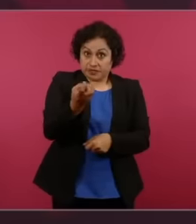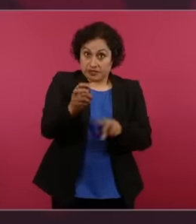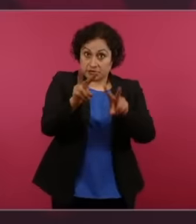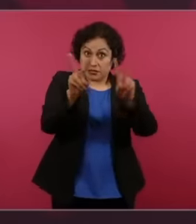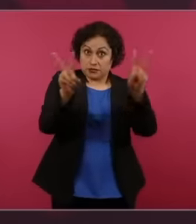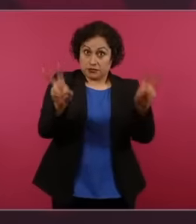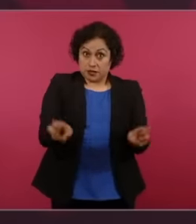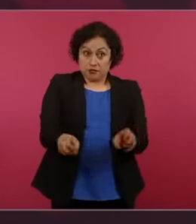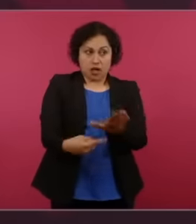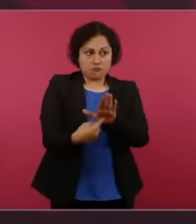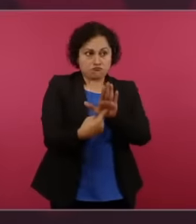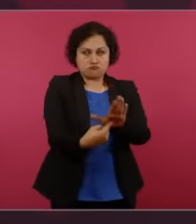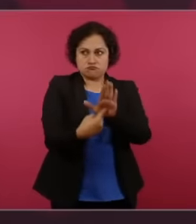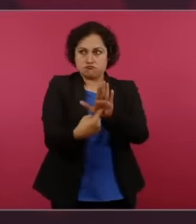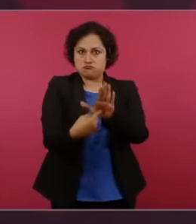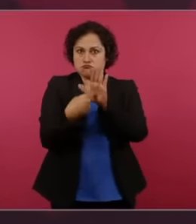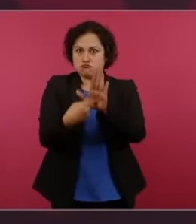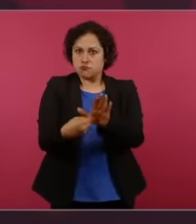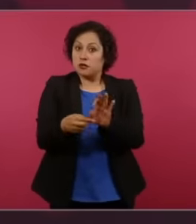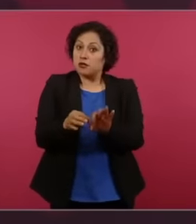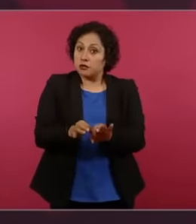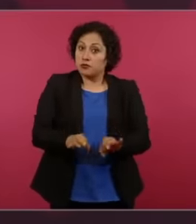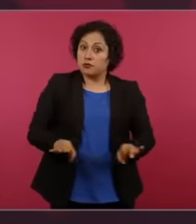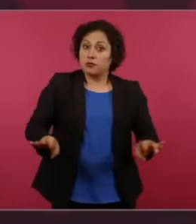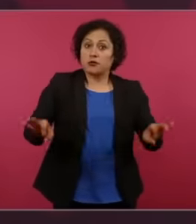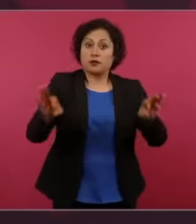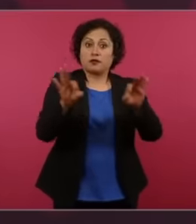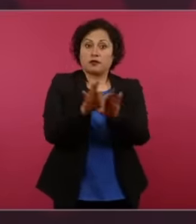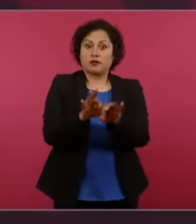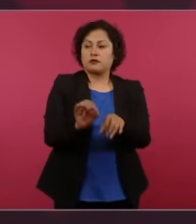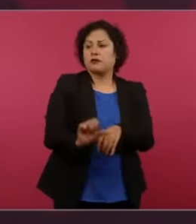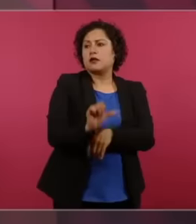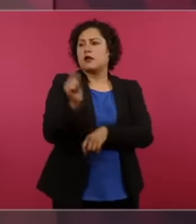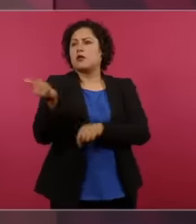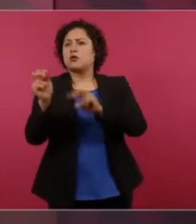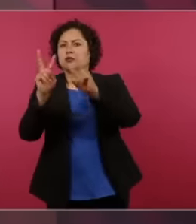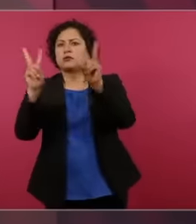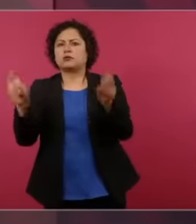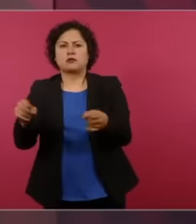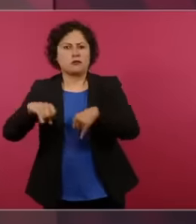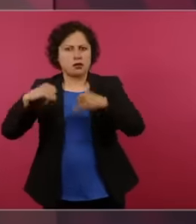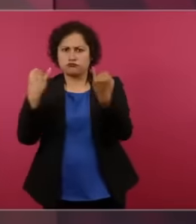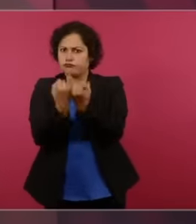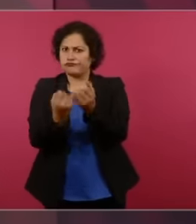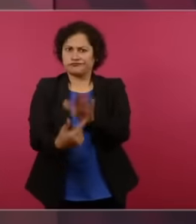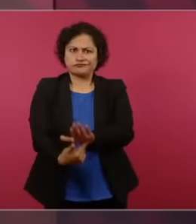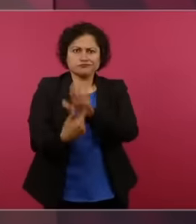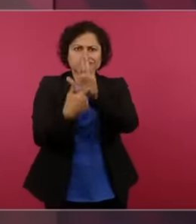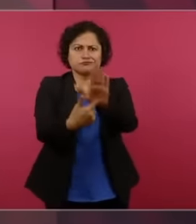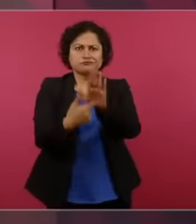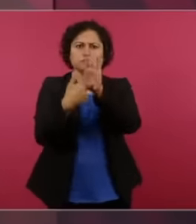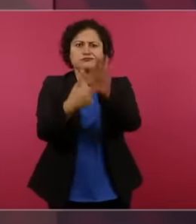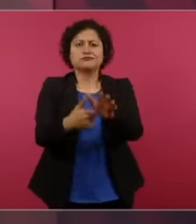things, zero corruption, zero impunity